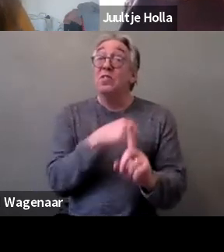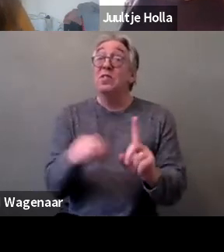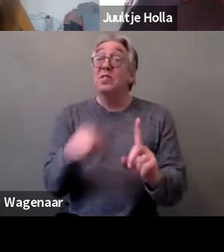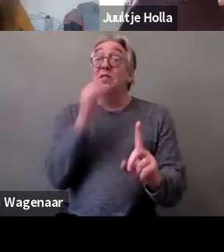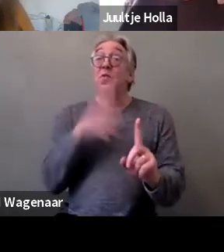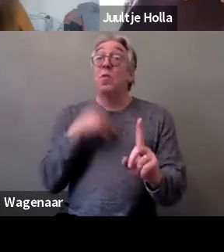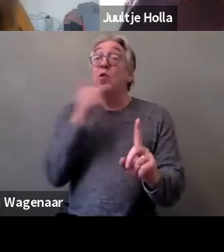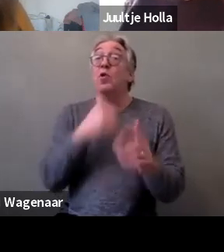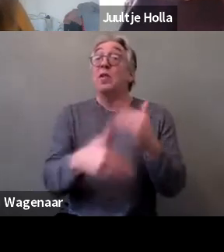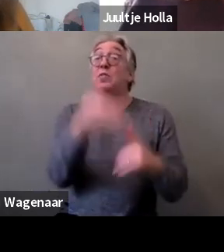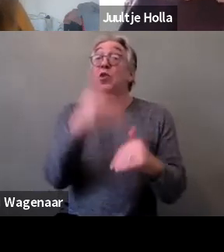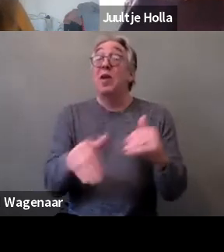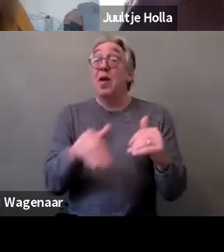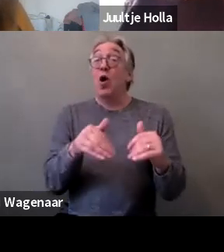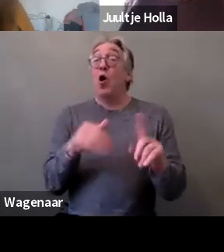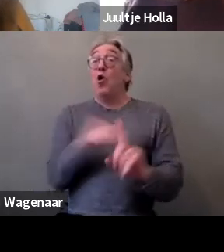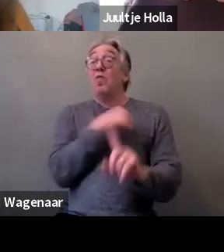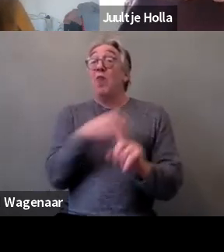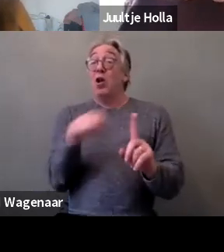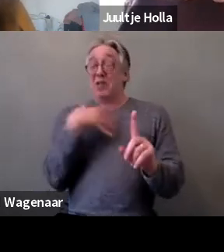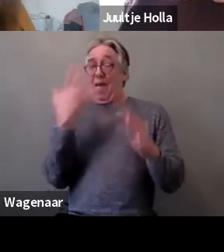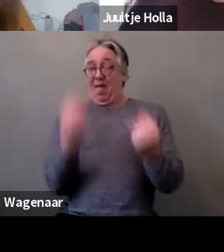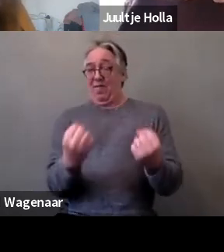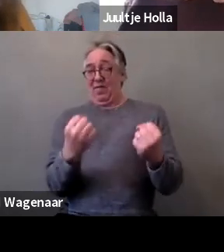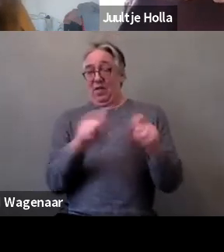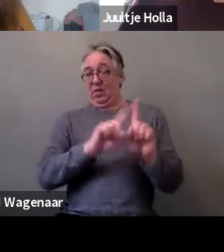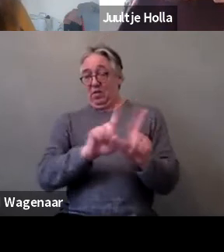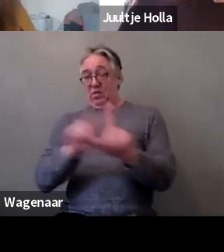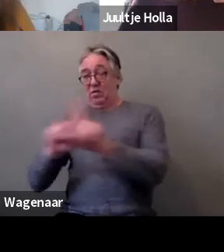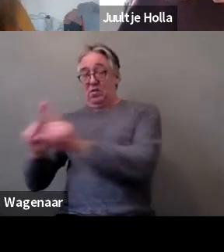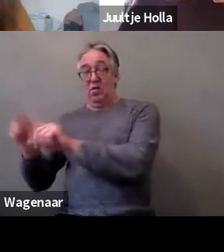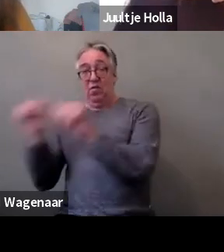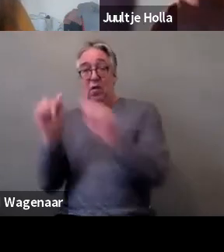and that some types of violence are those faced by other group of women,